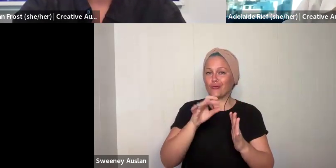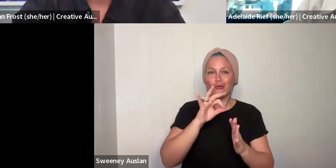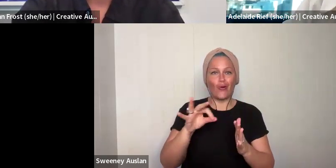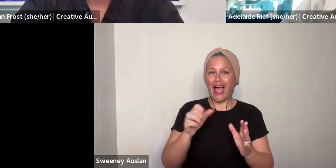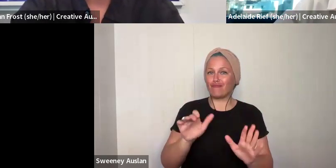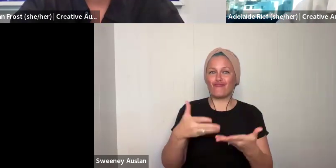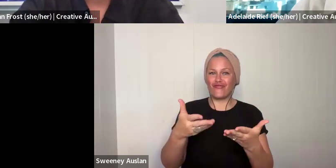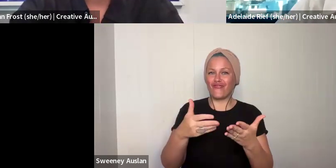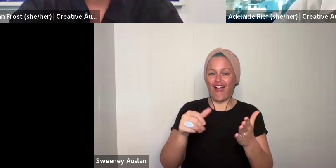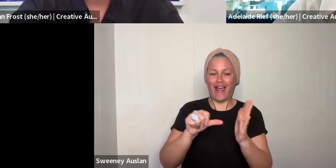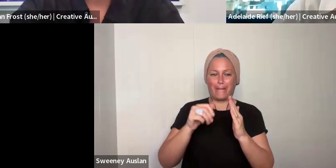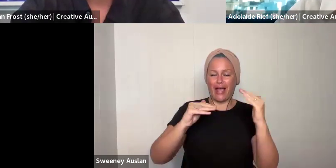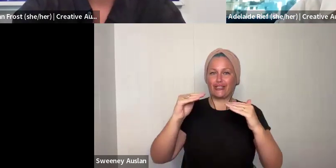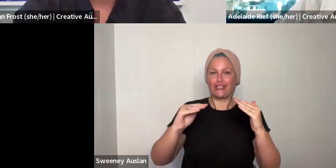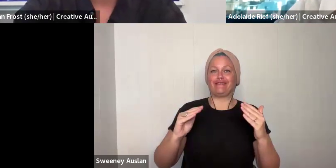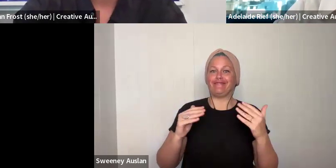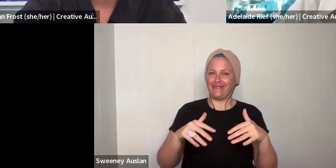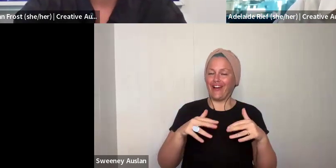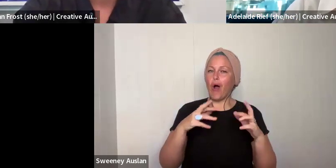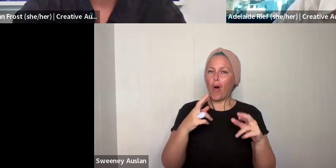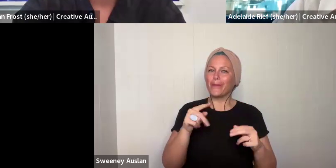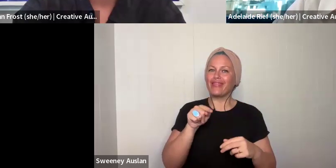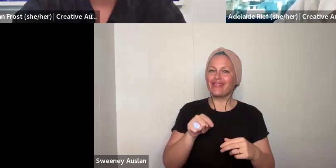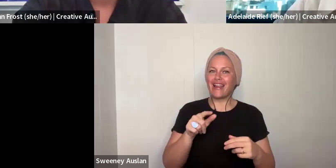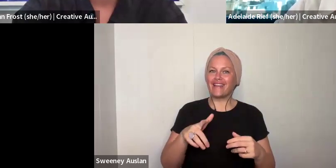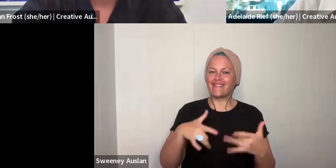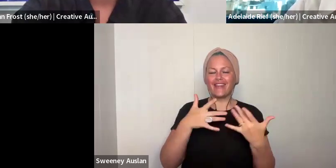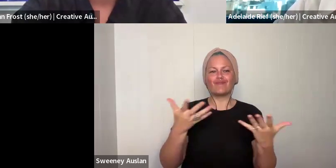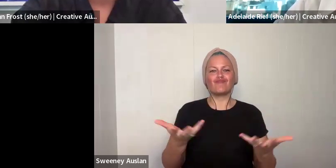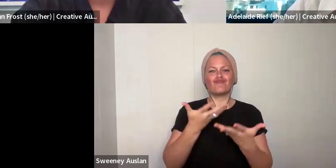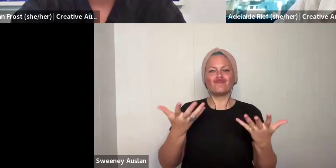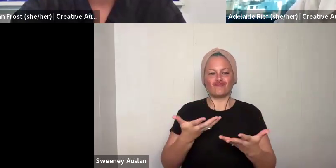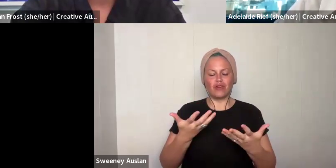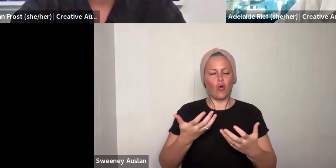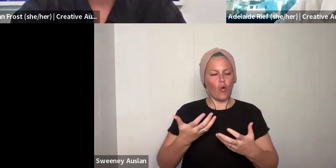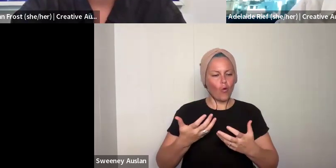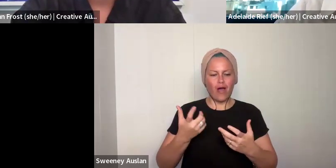program to identify how you would like to spend that money. This is one of those rare opportunities where you are applying for a